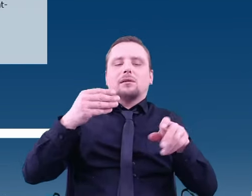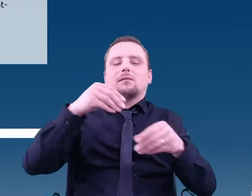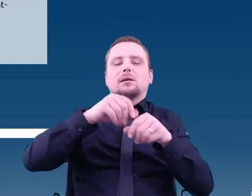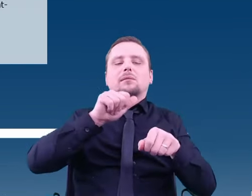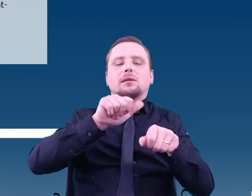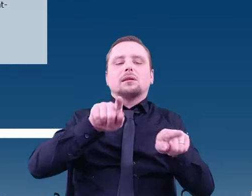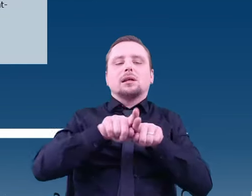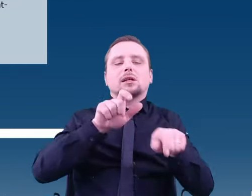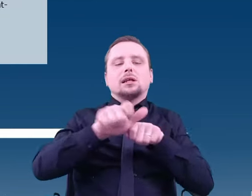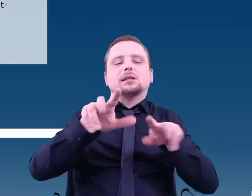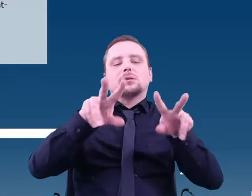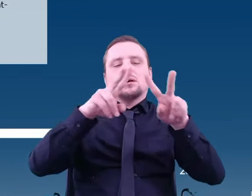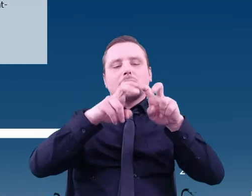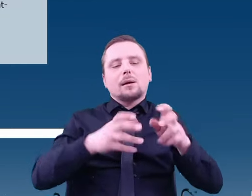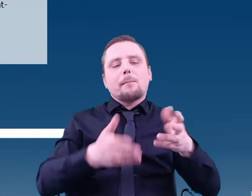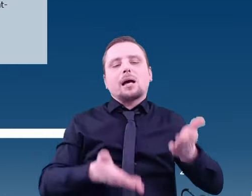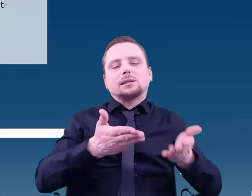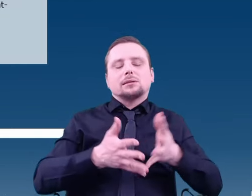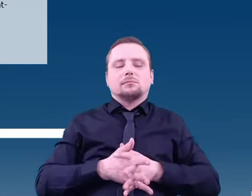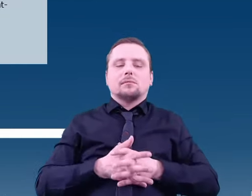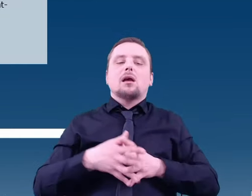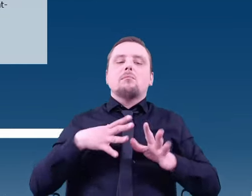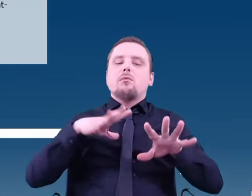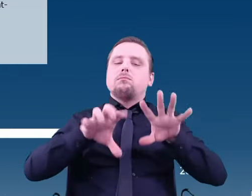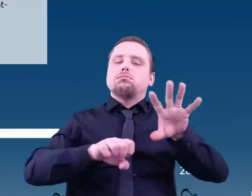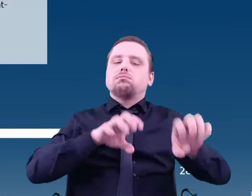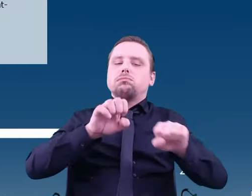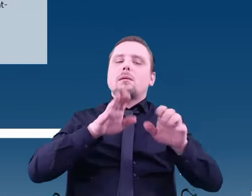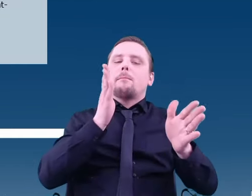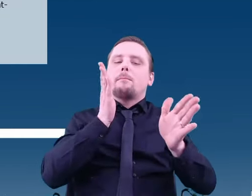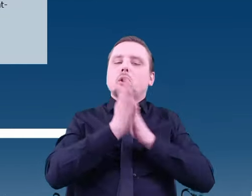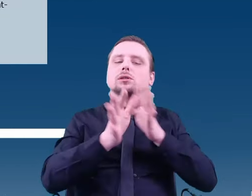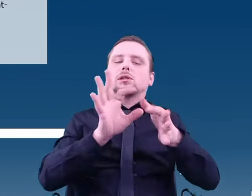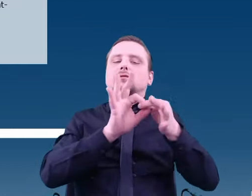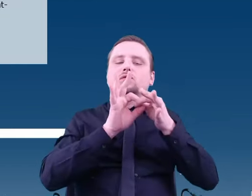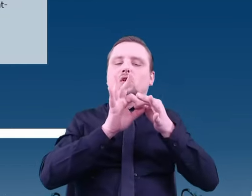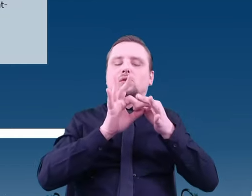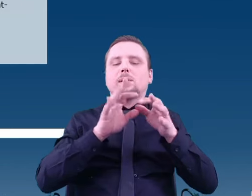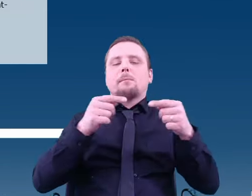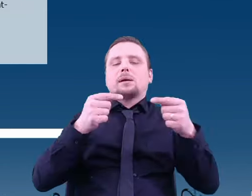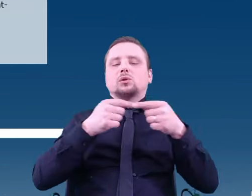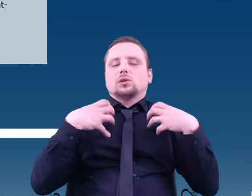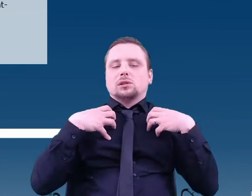It was possible to detect simple organic compounds, such as halogenated compounds.